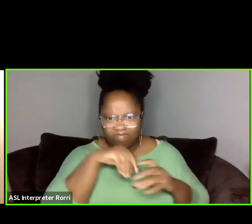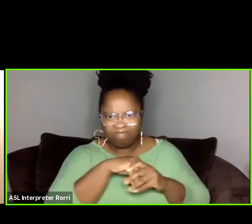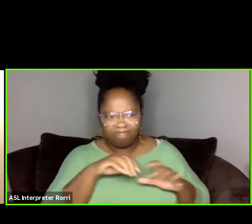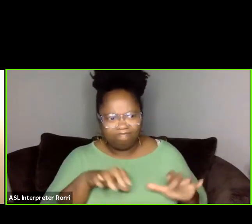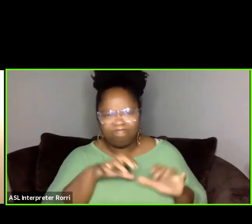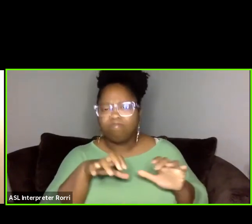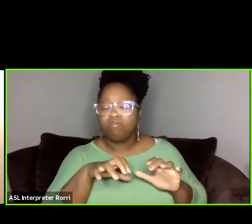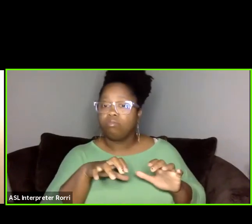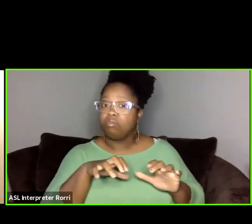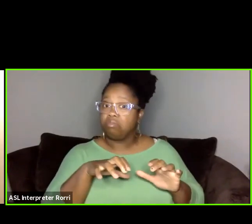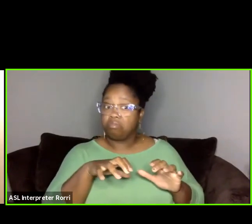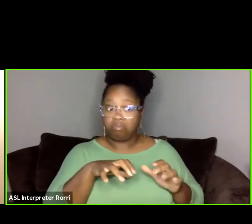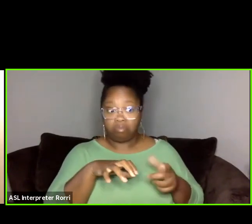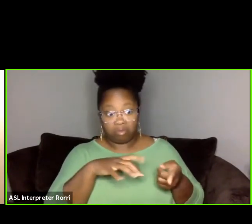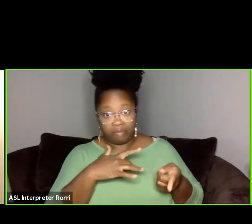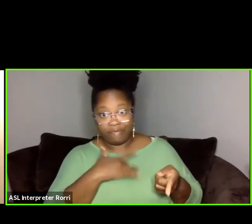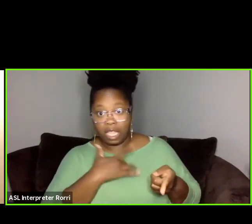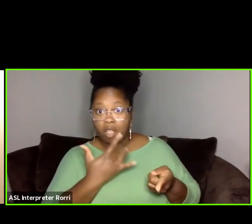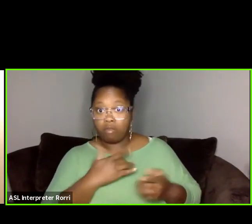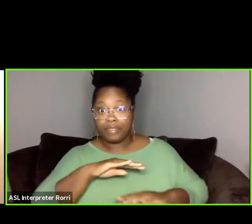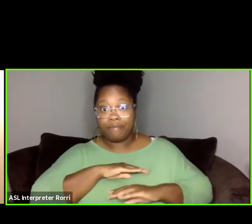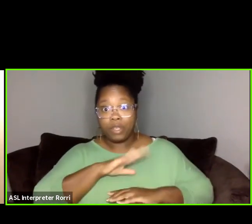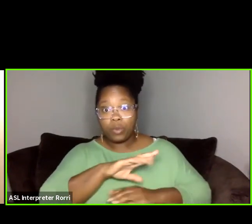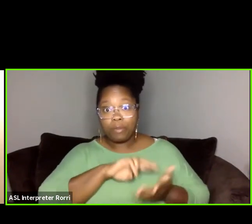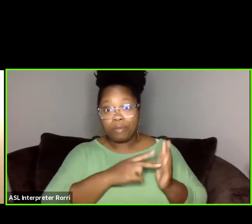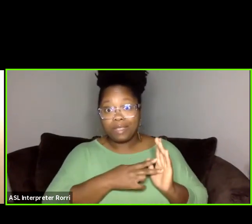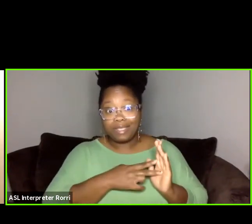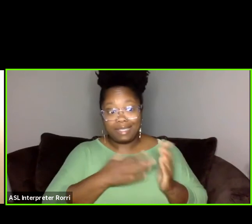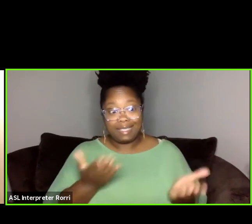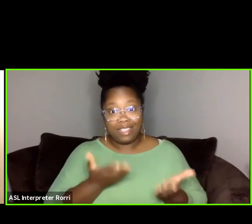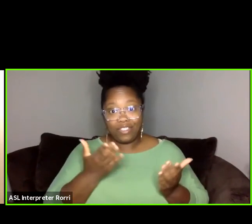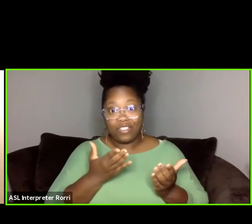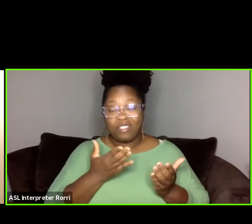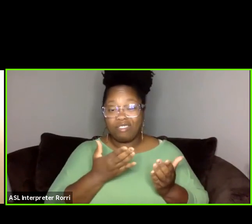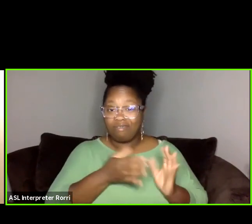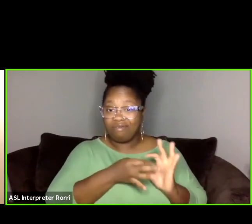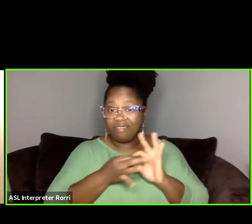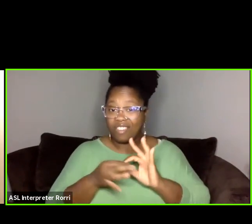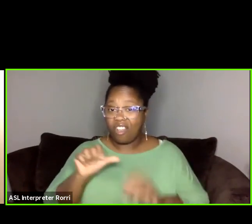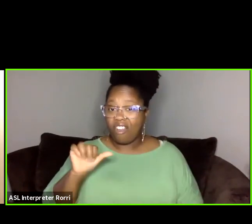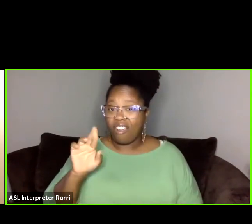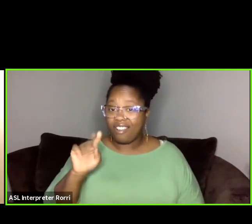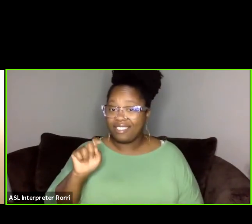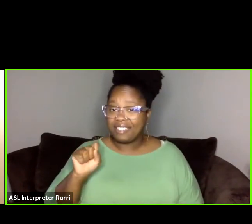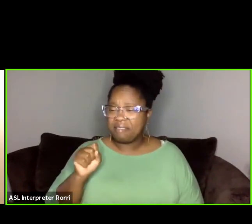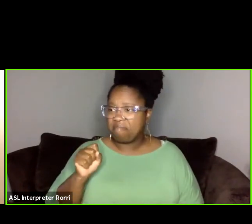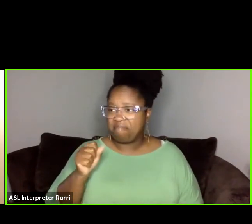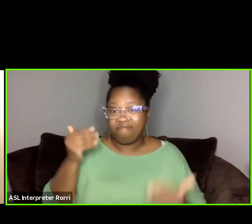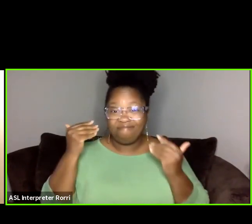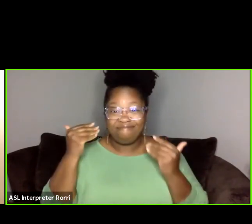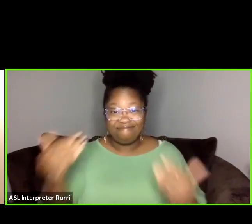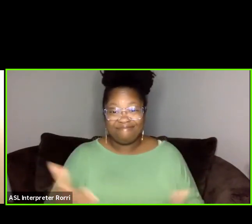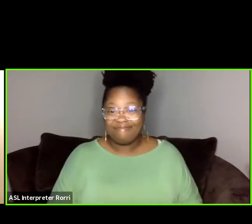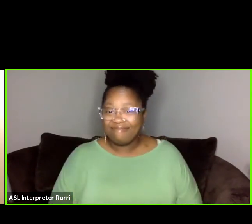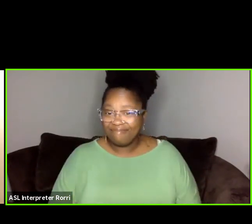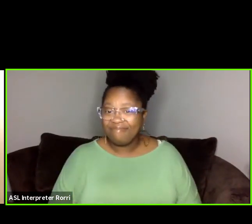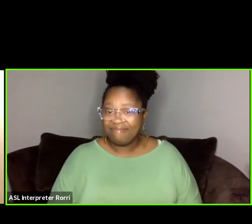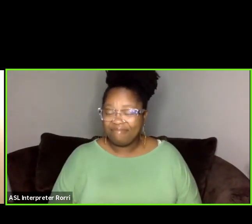where you can fulfill that purpose on the planet, go for it, you know, talk to people who are doing the things